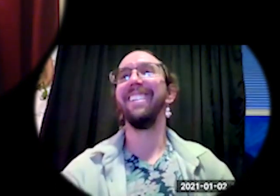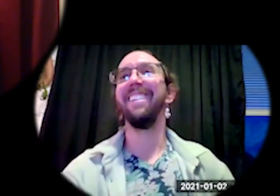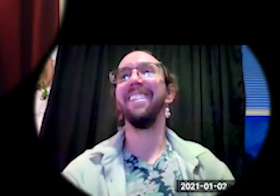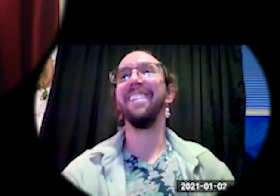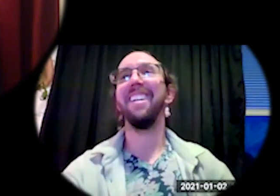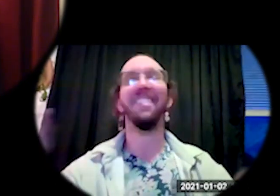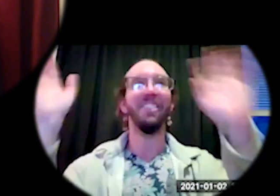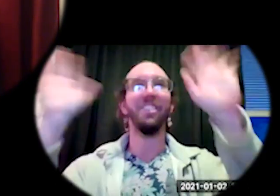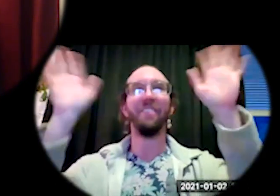all right cheers everyone